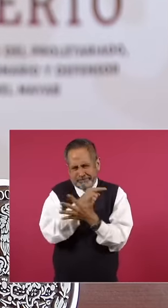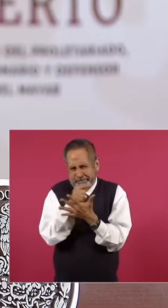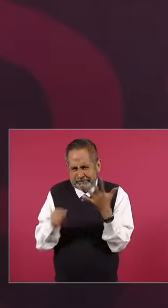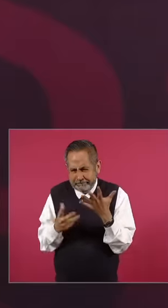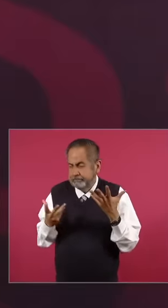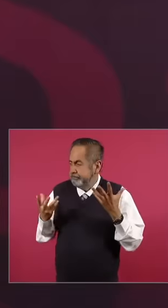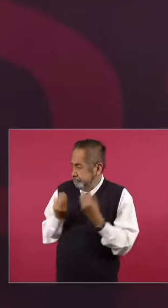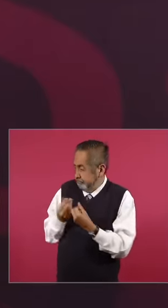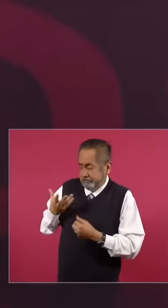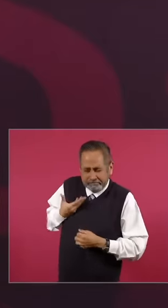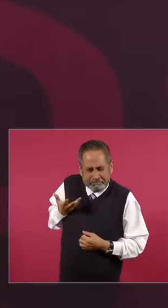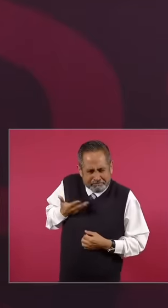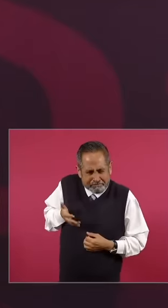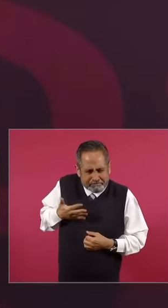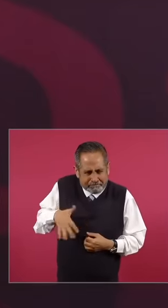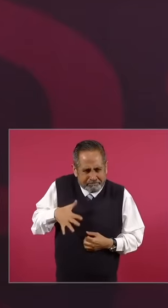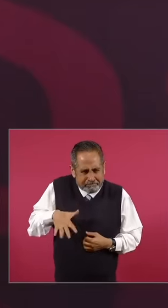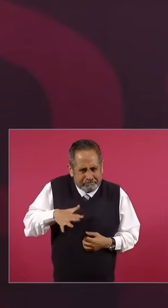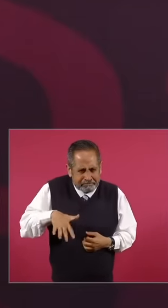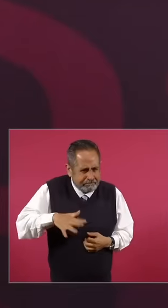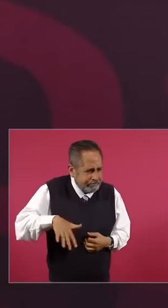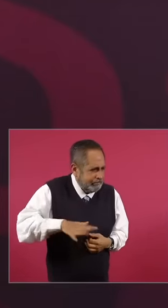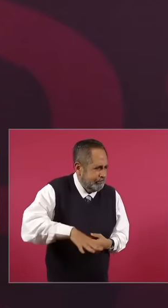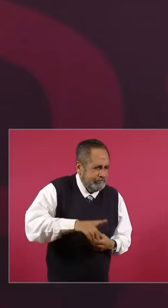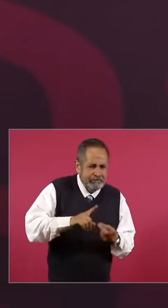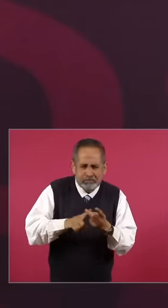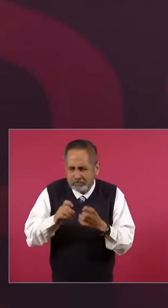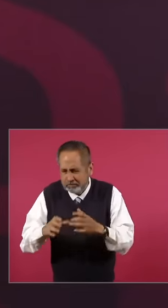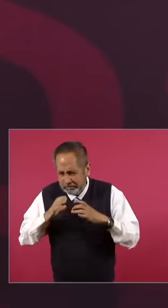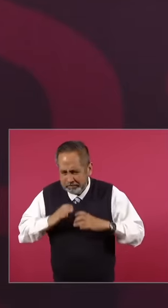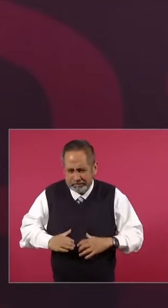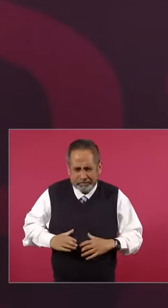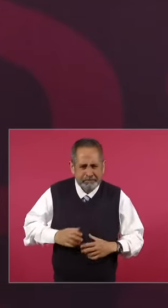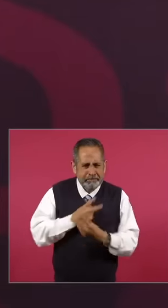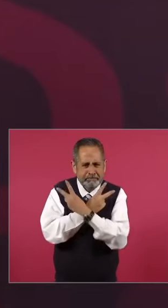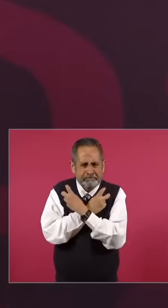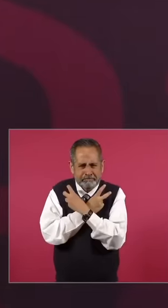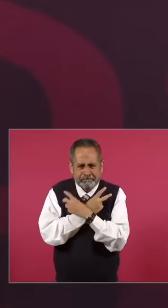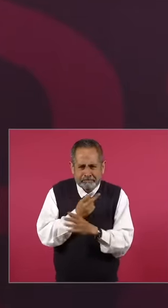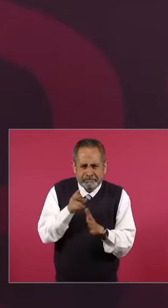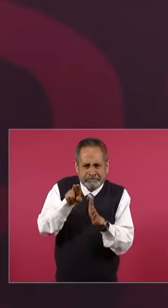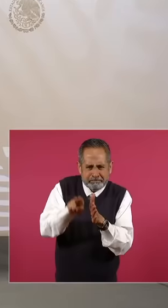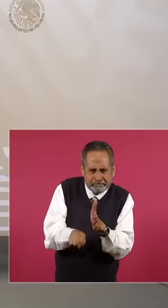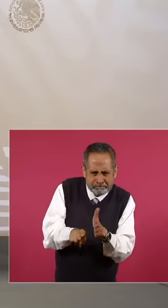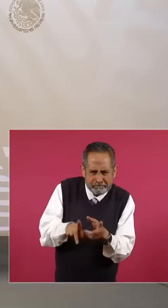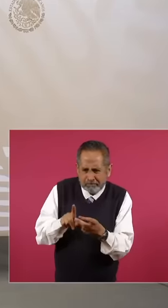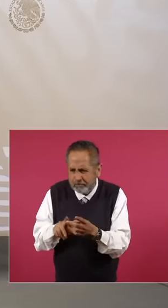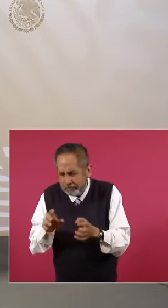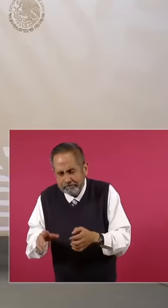finally identify the body The corpse seems we are optimistic and also at the same time with